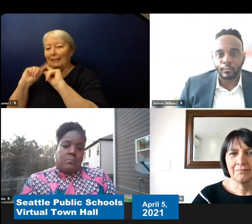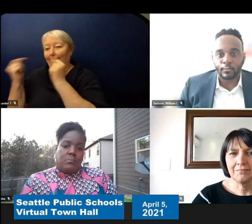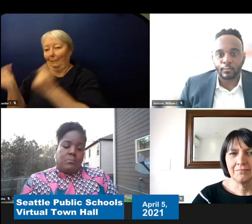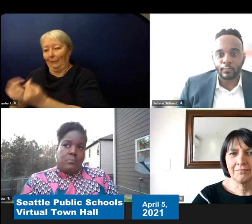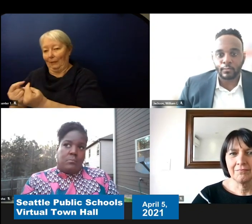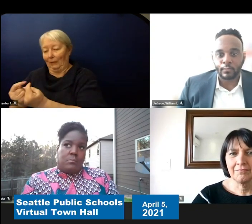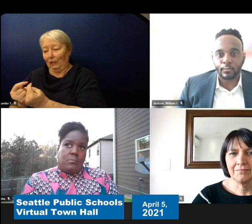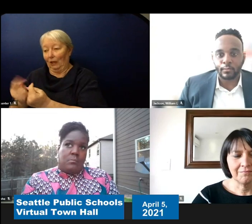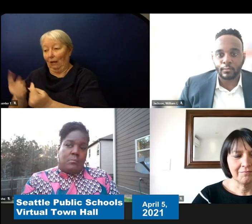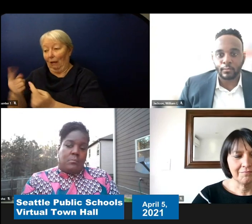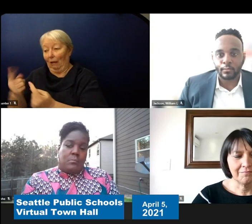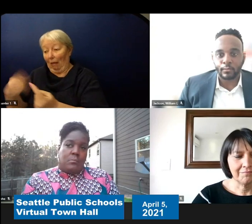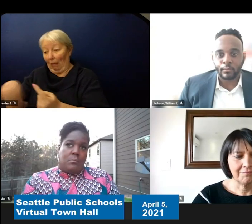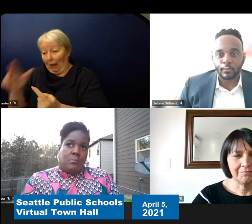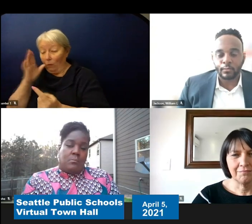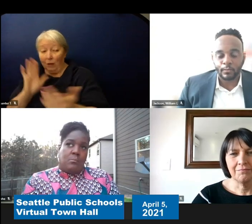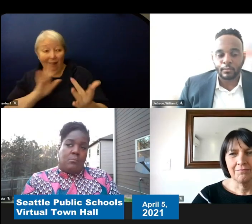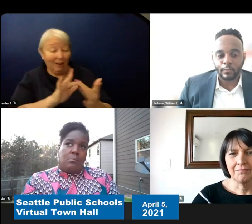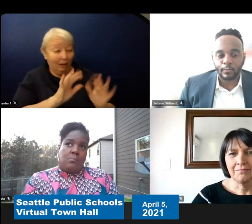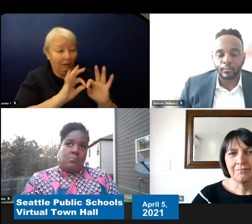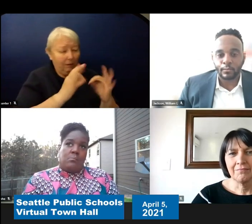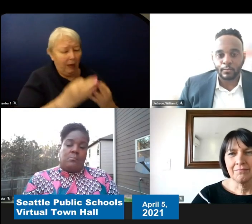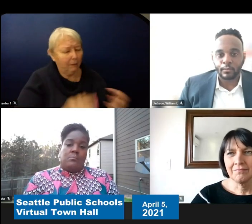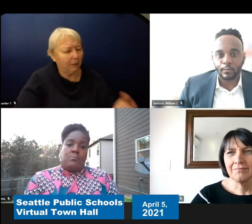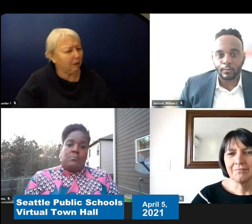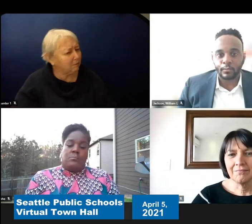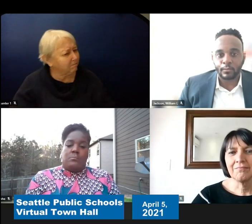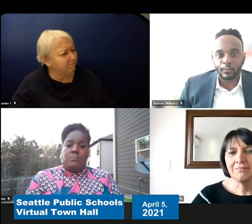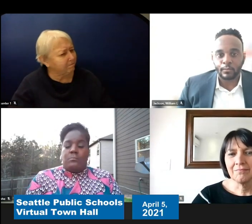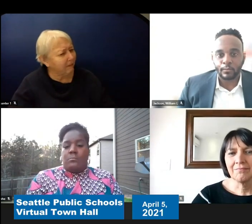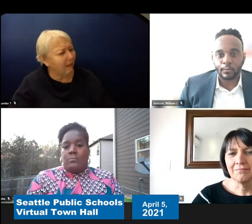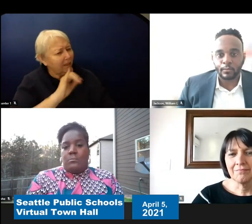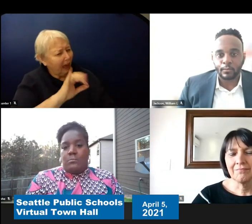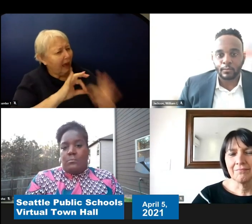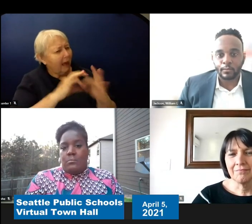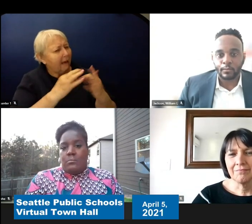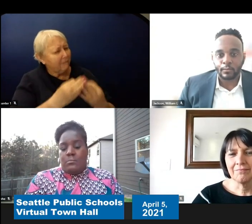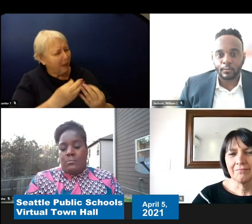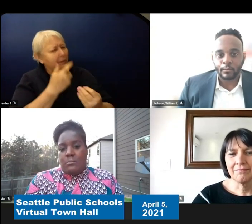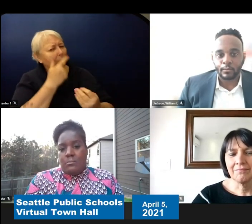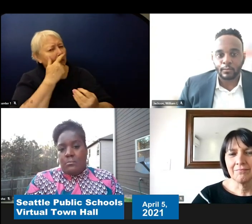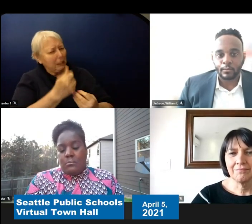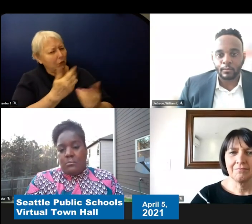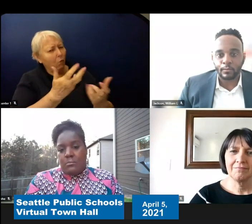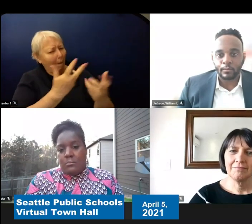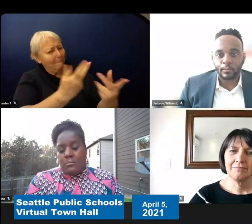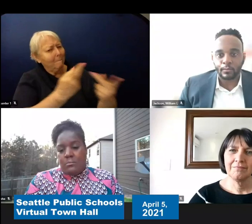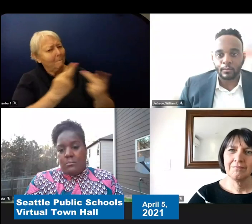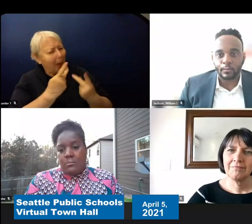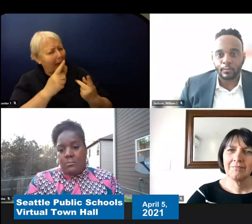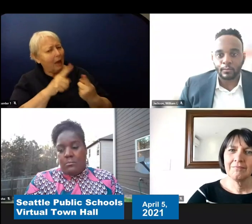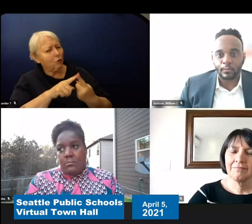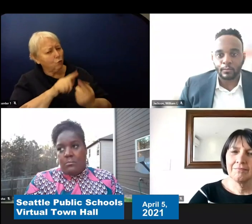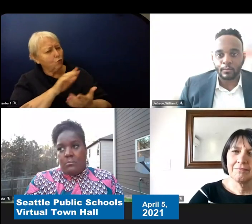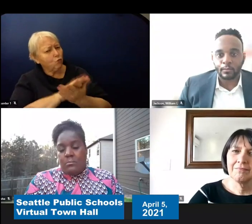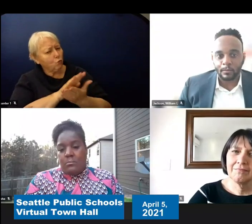already worked with and thought huh we know that this family was interested in in-person but they didn't respond ‘in-person’ on the survey or maybe